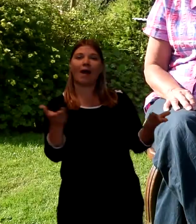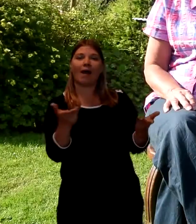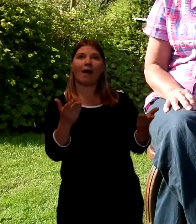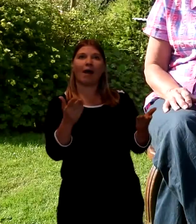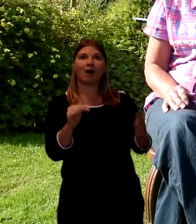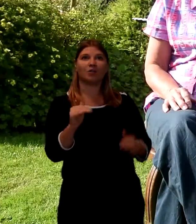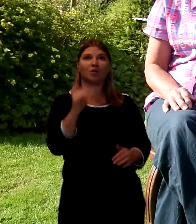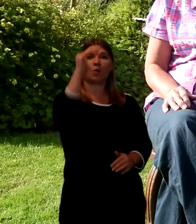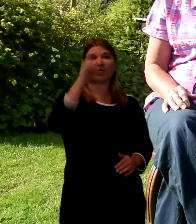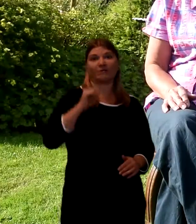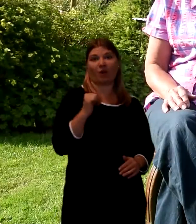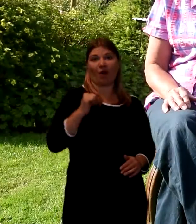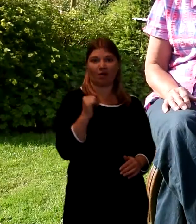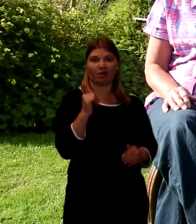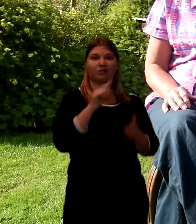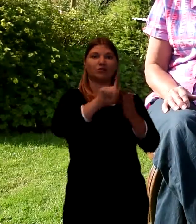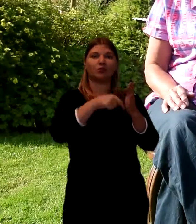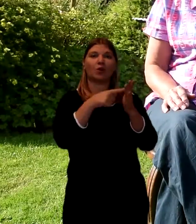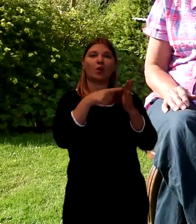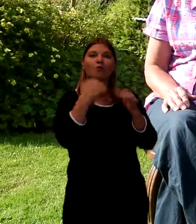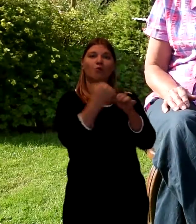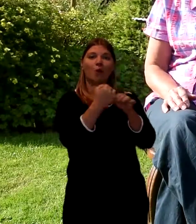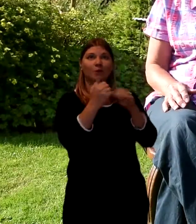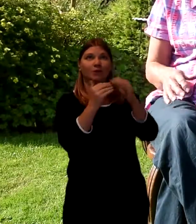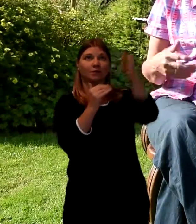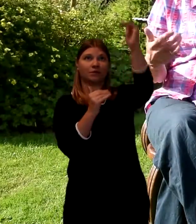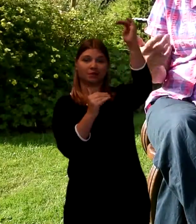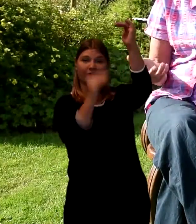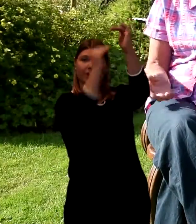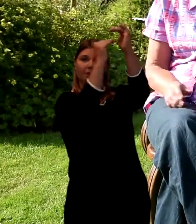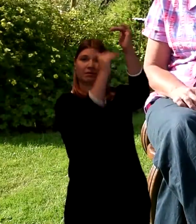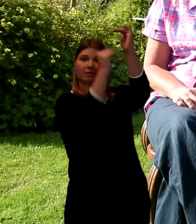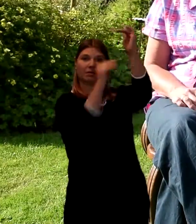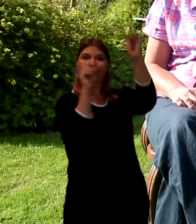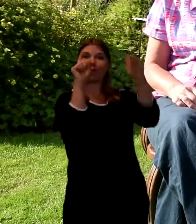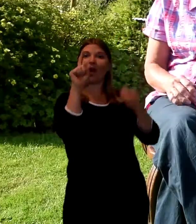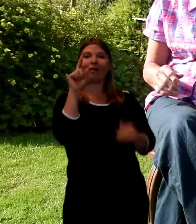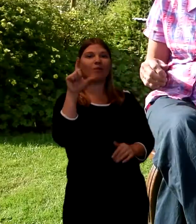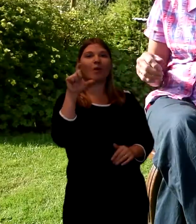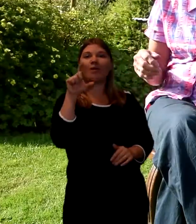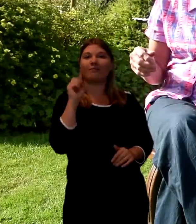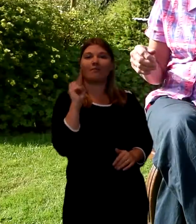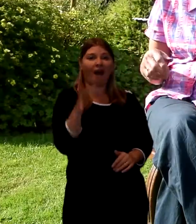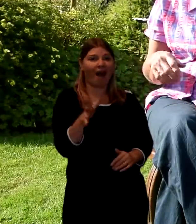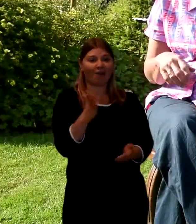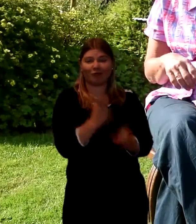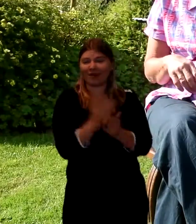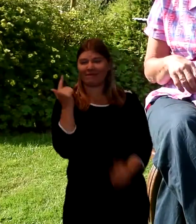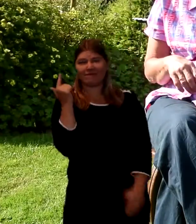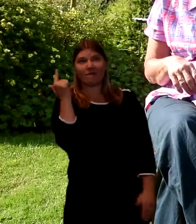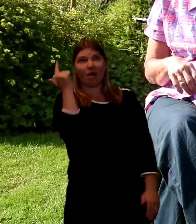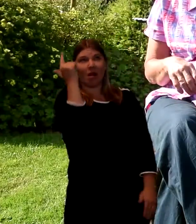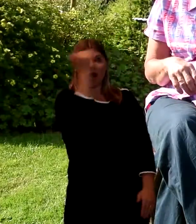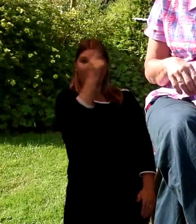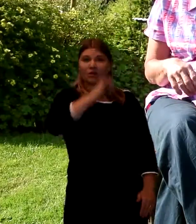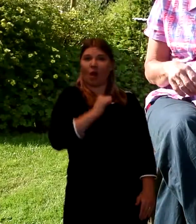And I mean by the north, 12 miles from John o' Groats. So it was quite a long way away. I've got a picture of him here, actually.